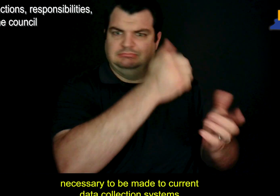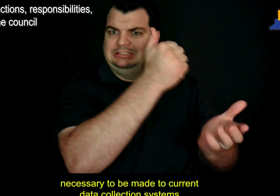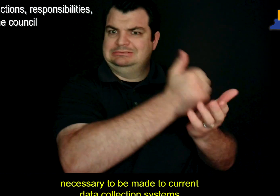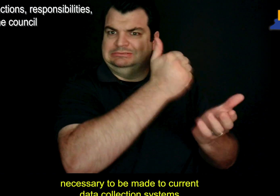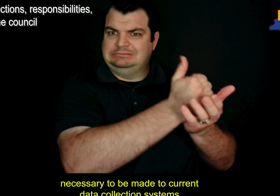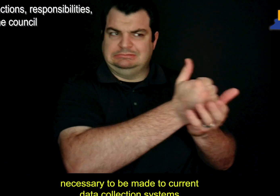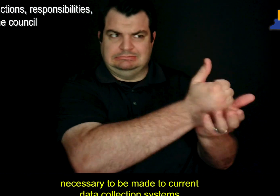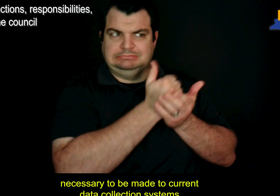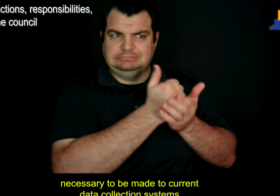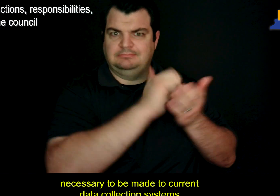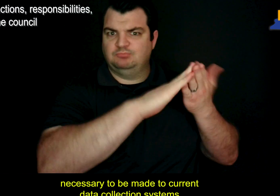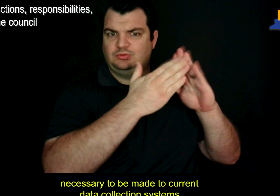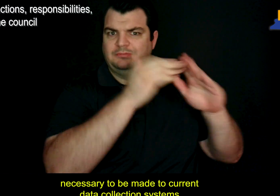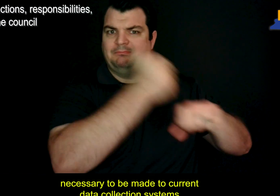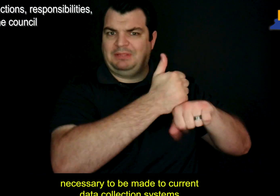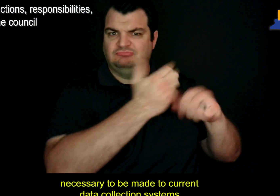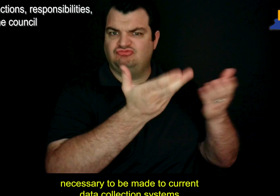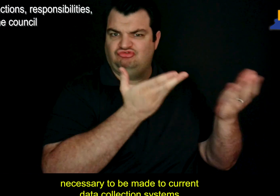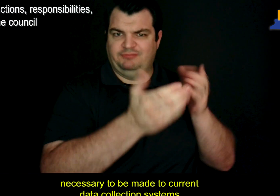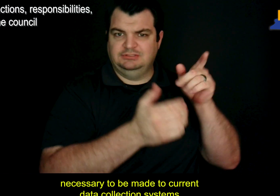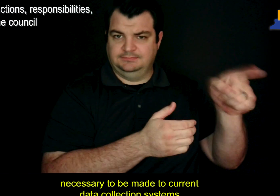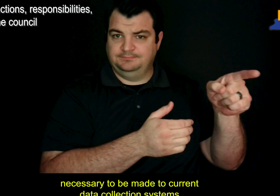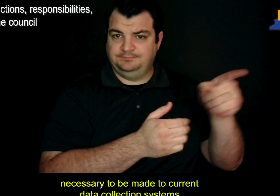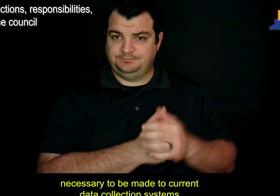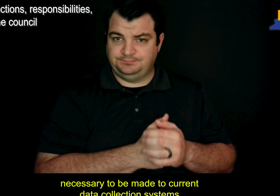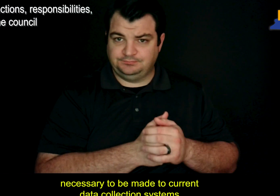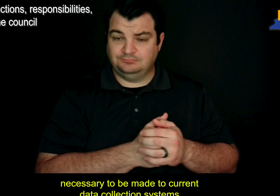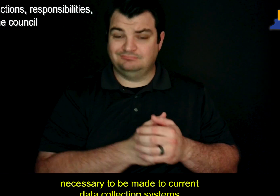necessary to be made to current data collection systems